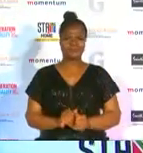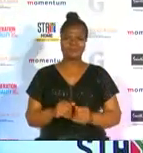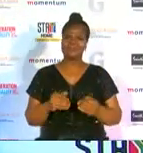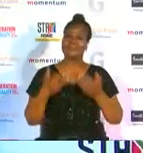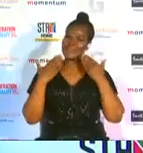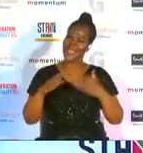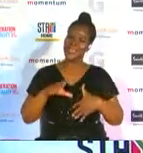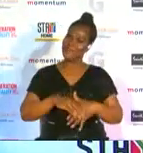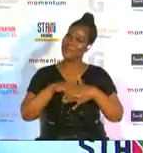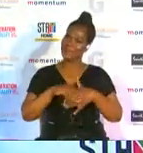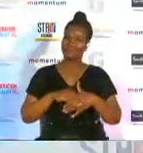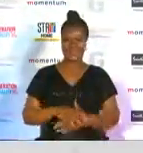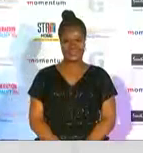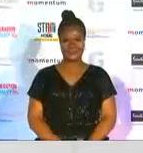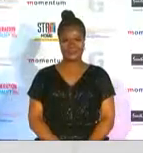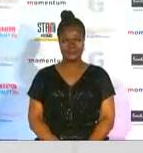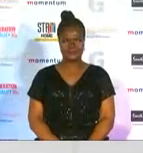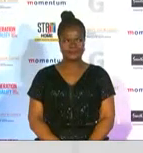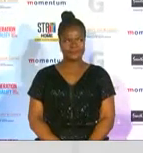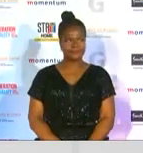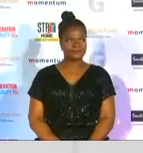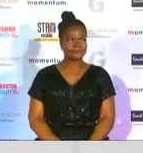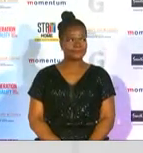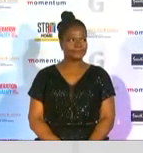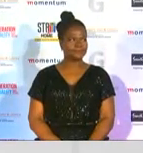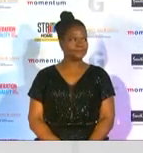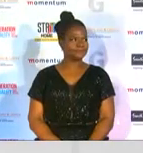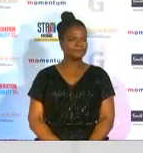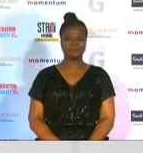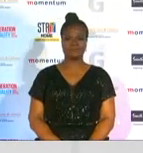you very much and congratulations to this i think we